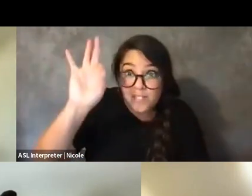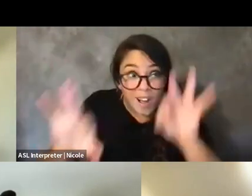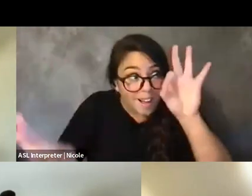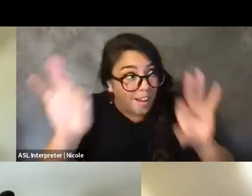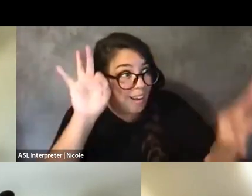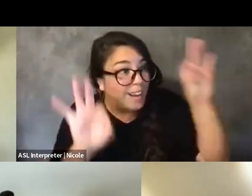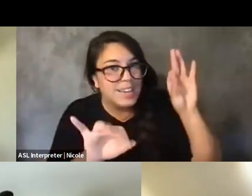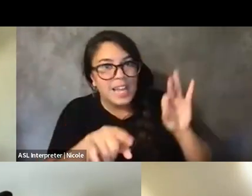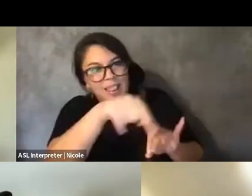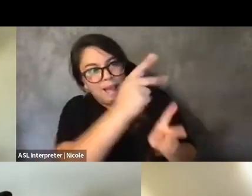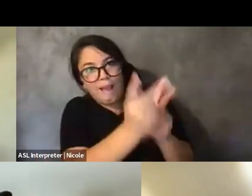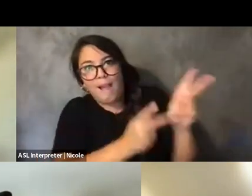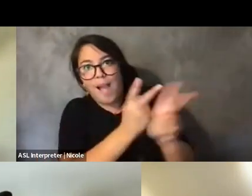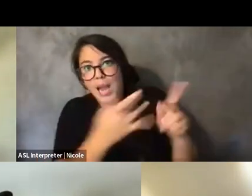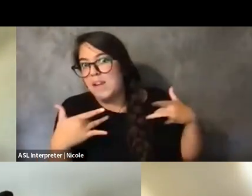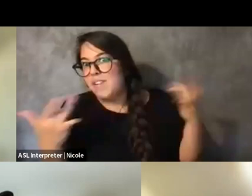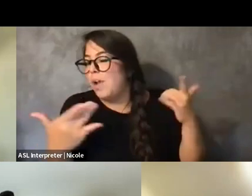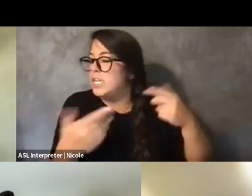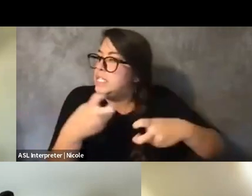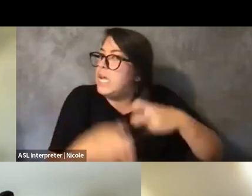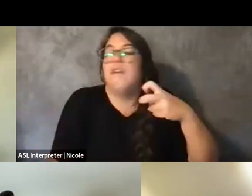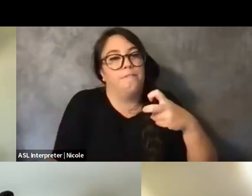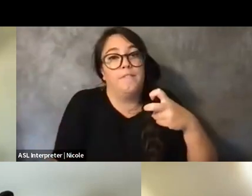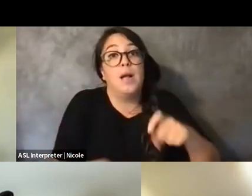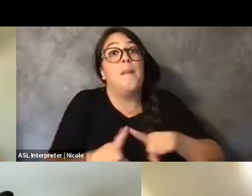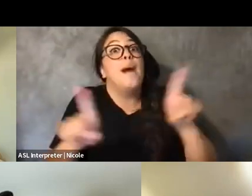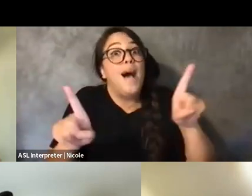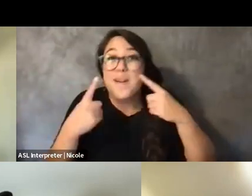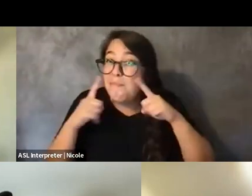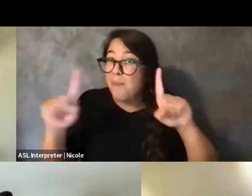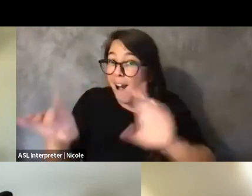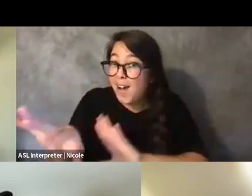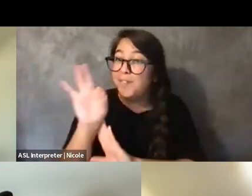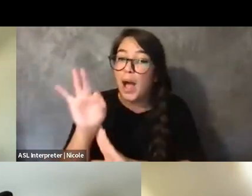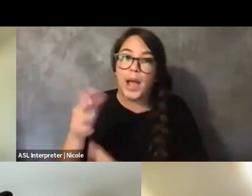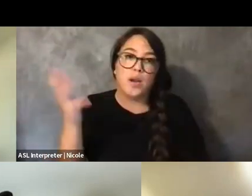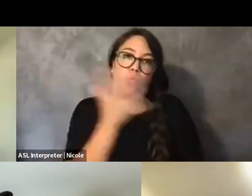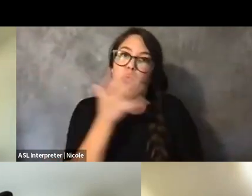But when you do find them, it has been really helpful to have that option of being able